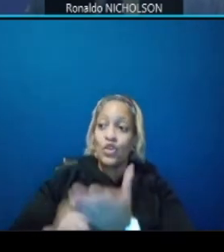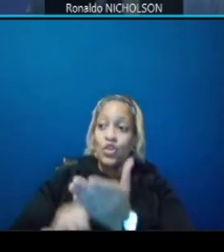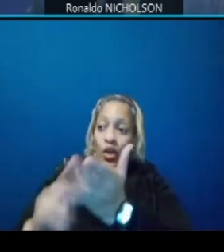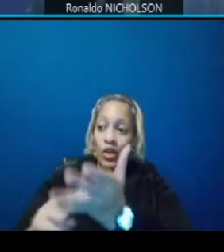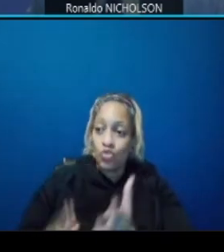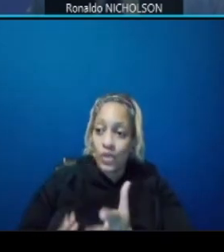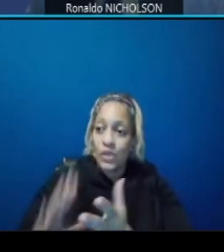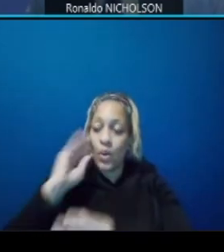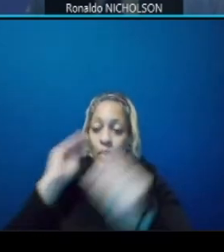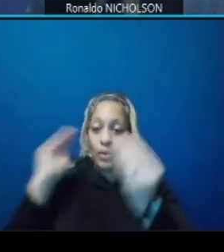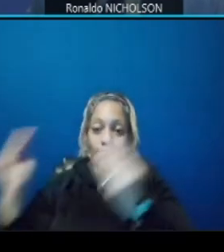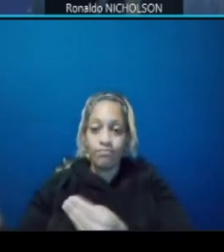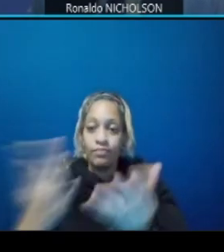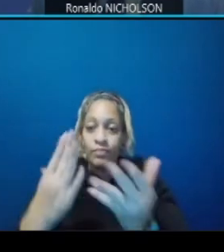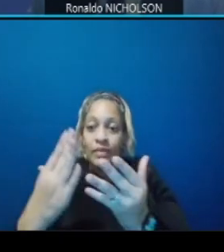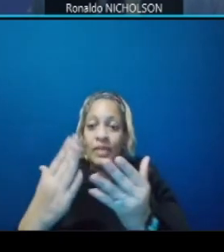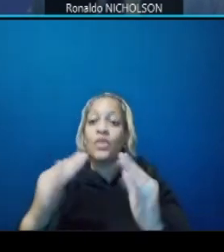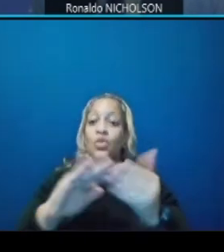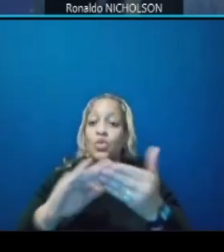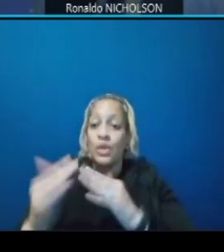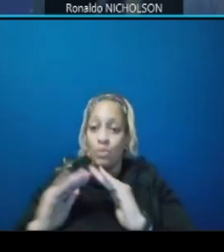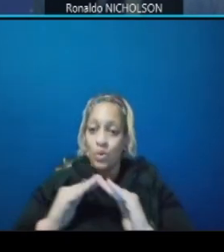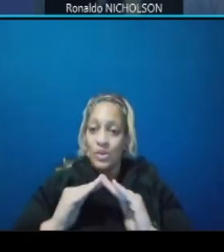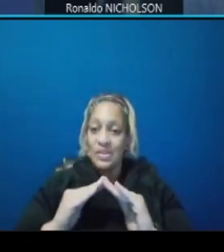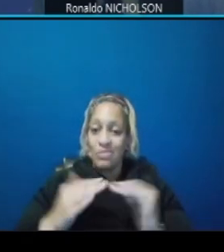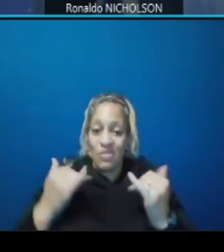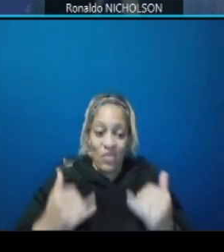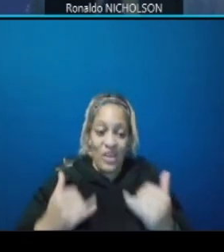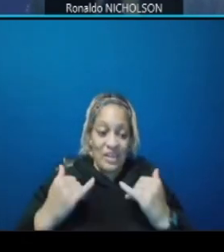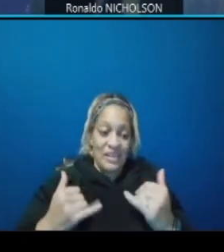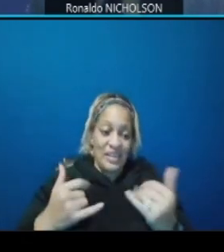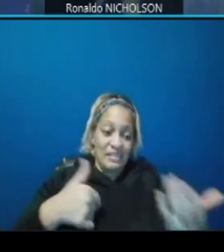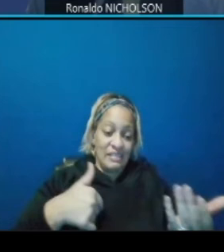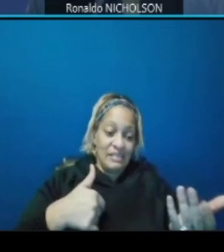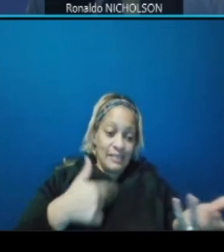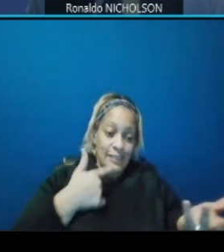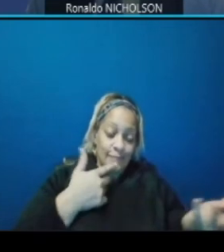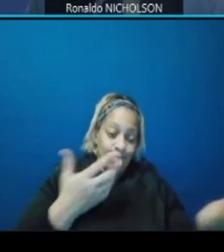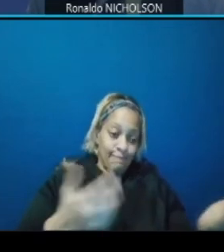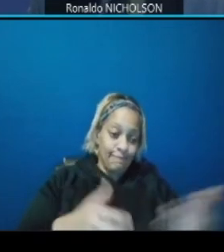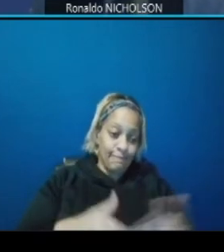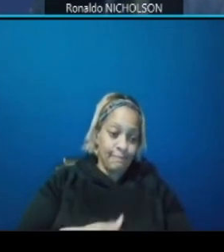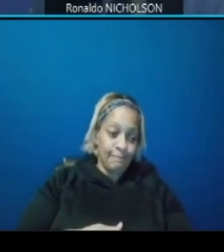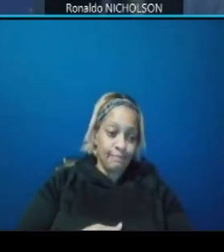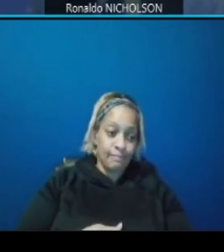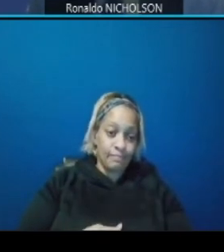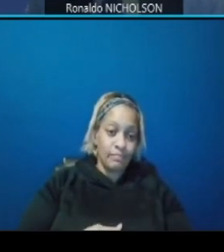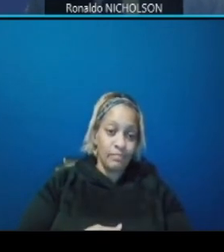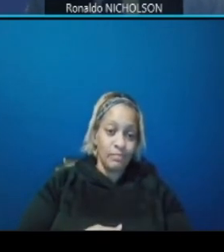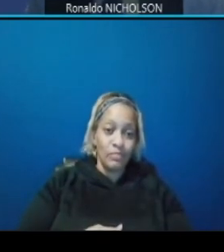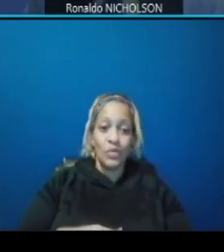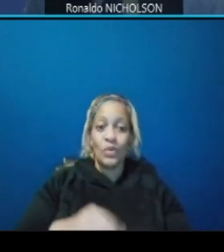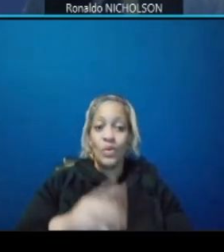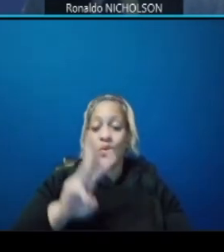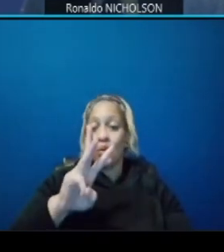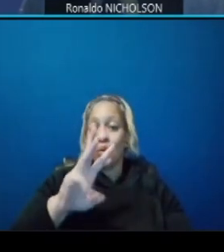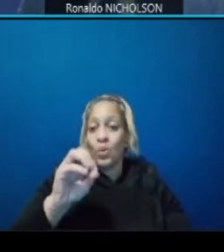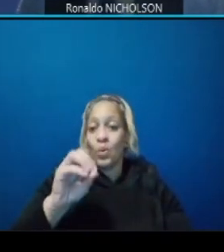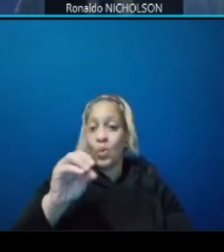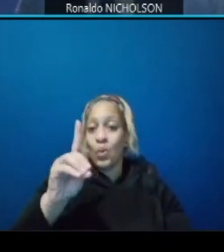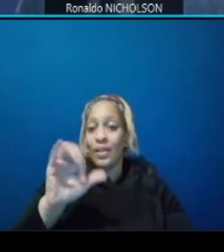but at this point all i can say is the woodlock bridge will be built in multi-phases